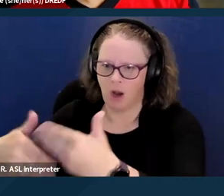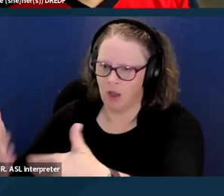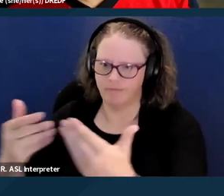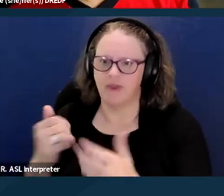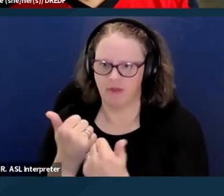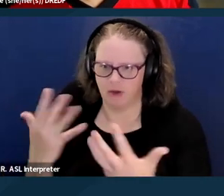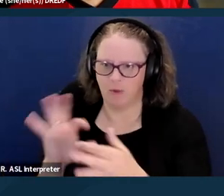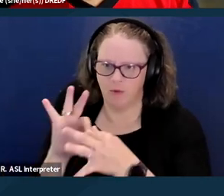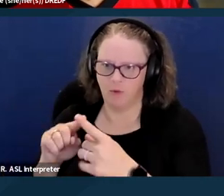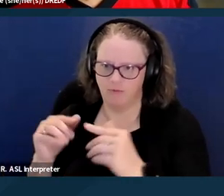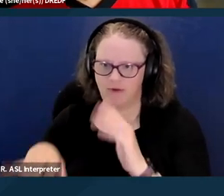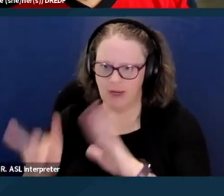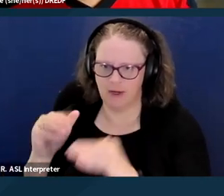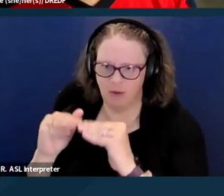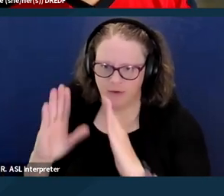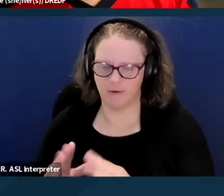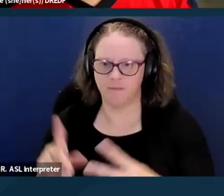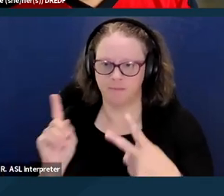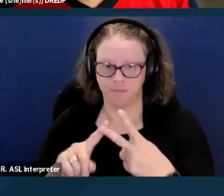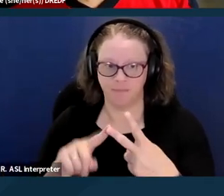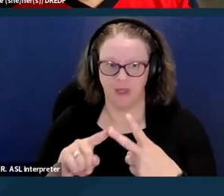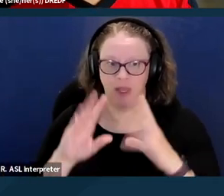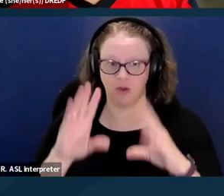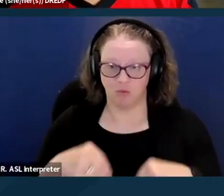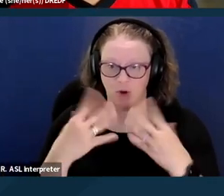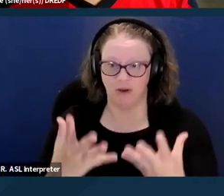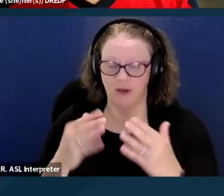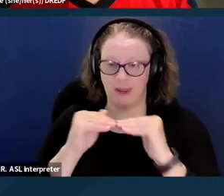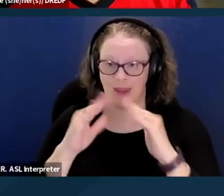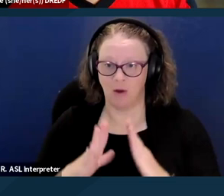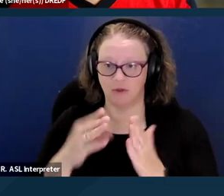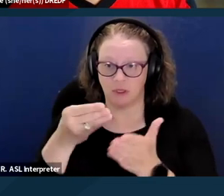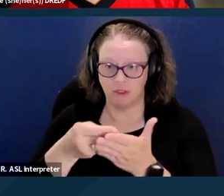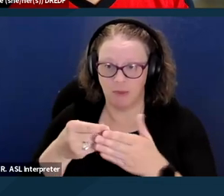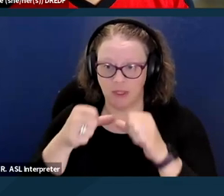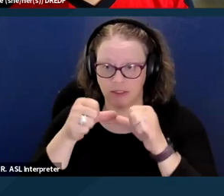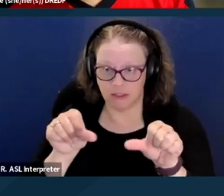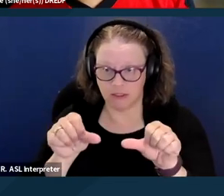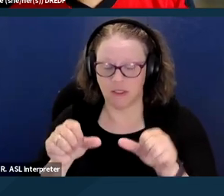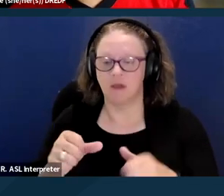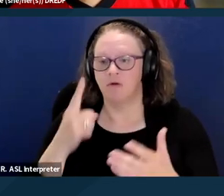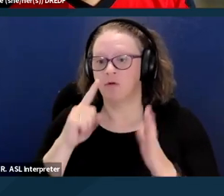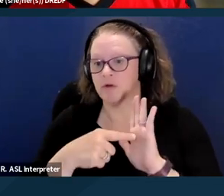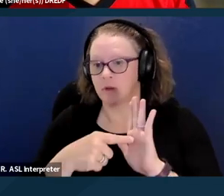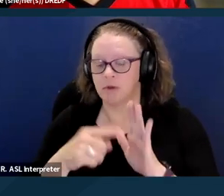A second one is actually providing housing deposits, and that can include housing security deposits,